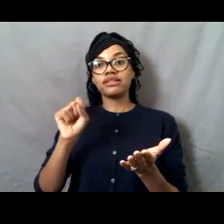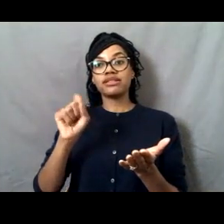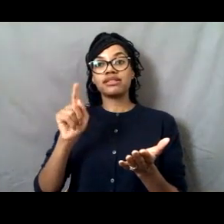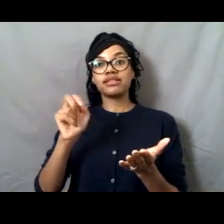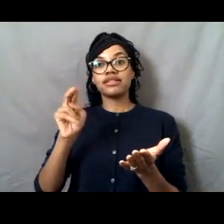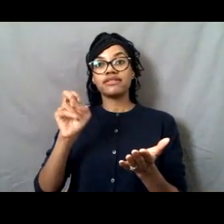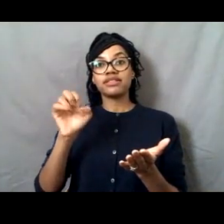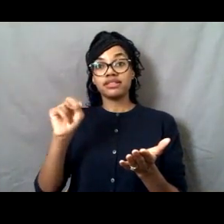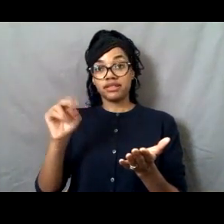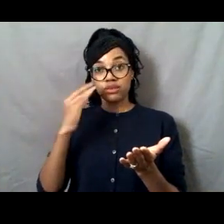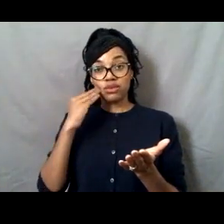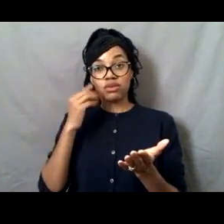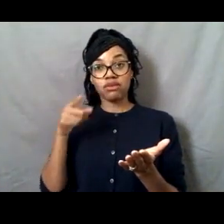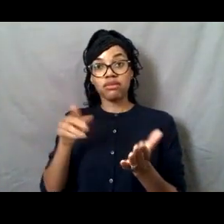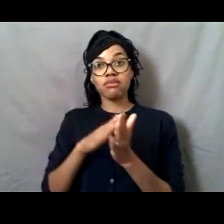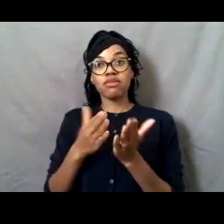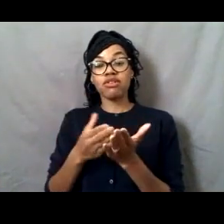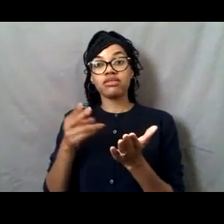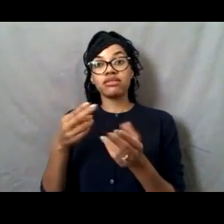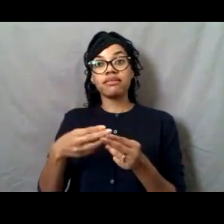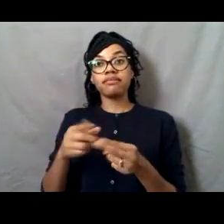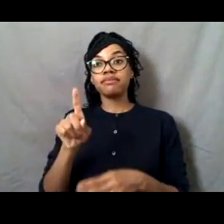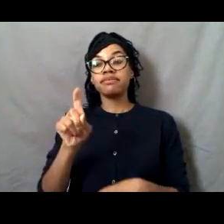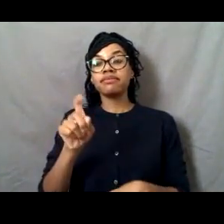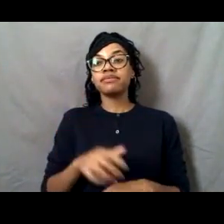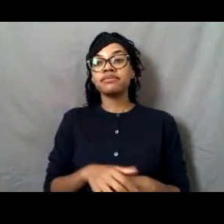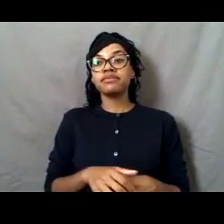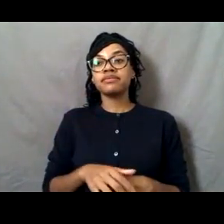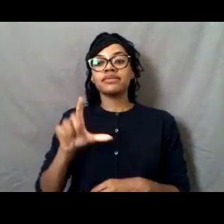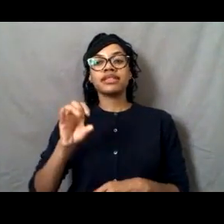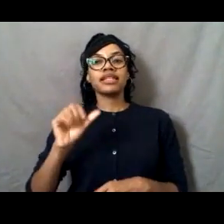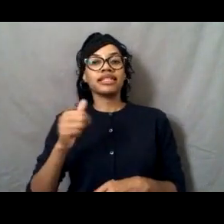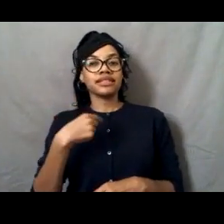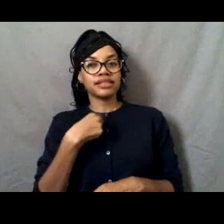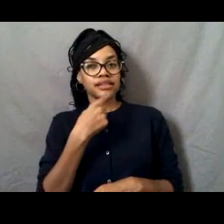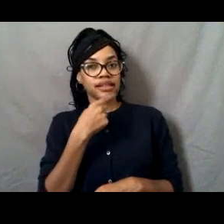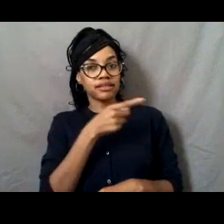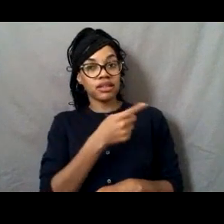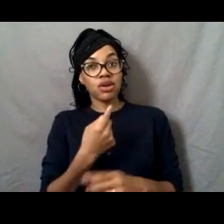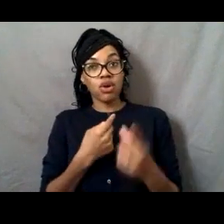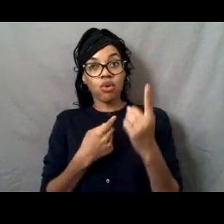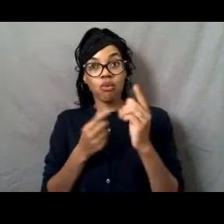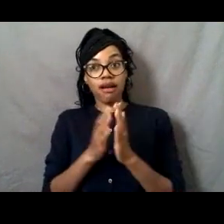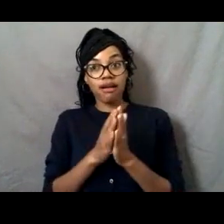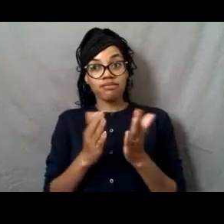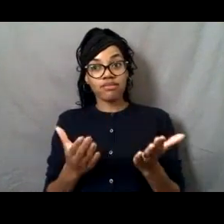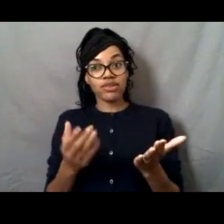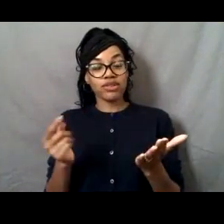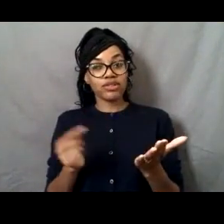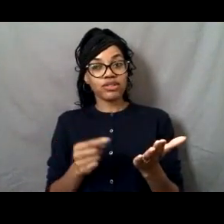[Lisa] So what Sarah was saying is that there's one book in particular that's pretty famous